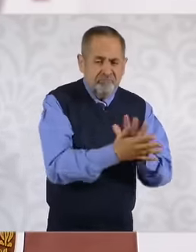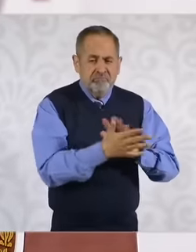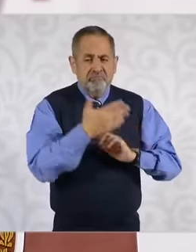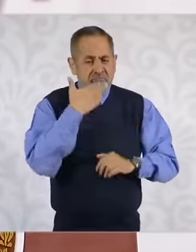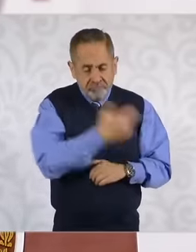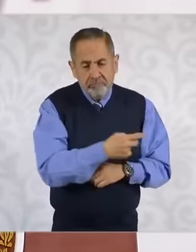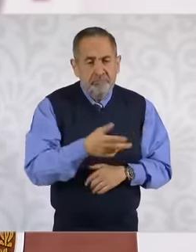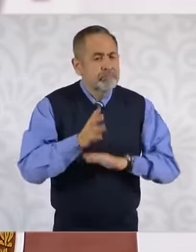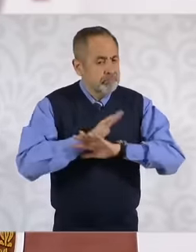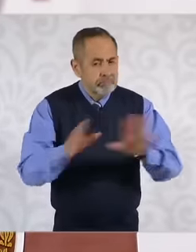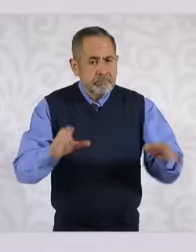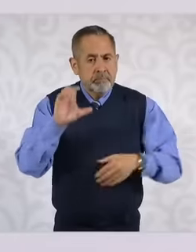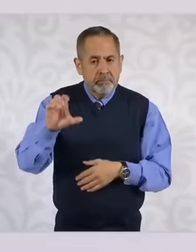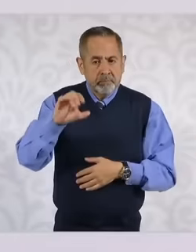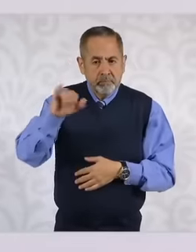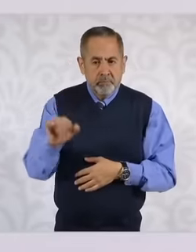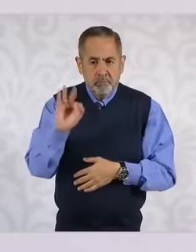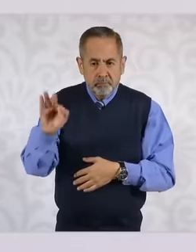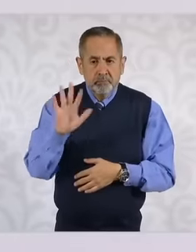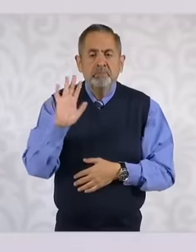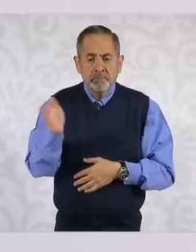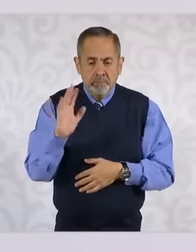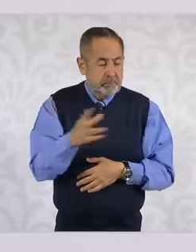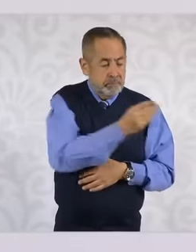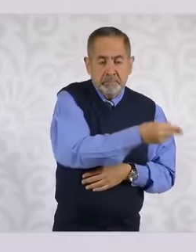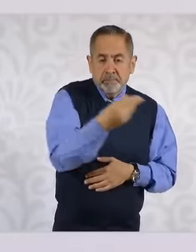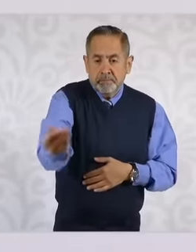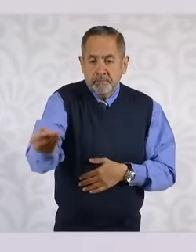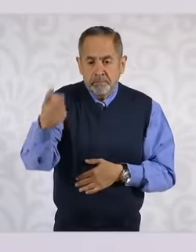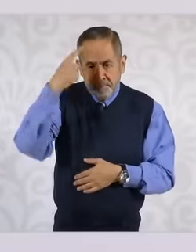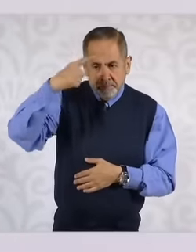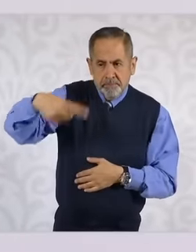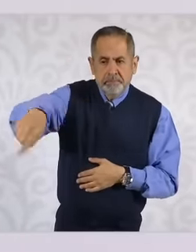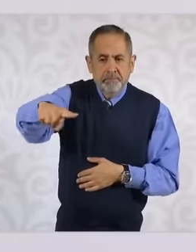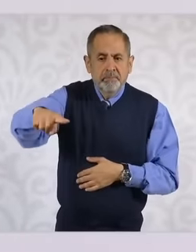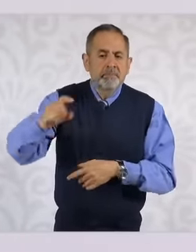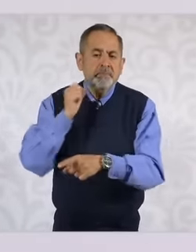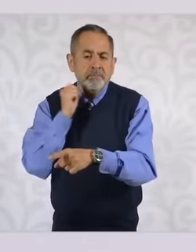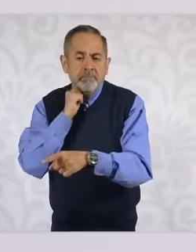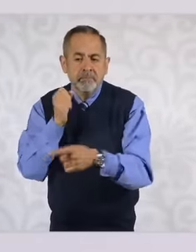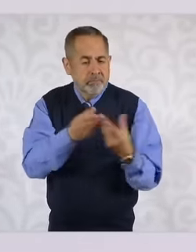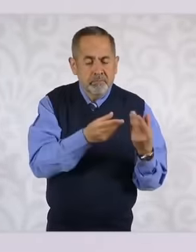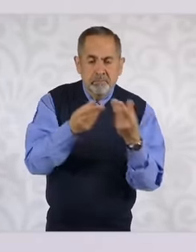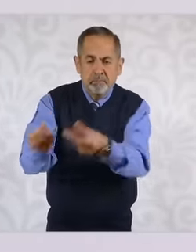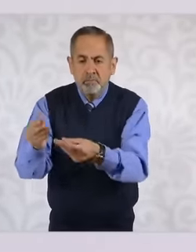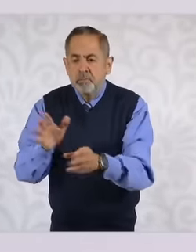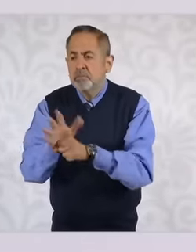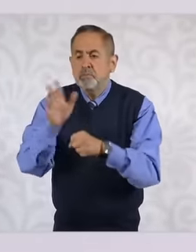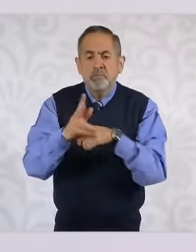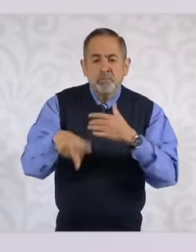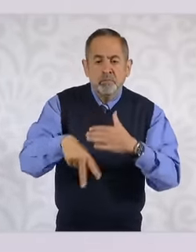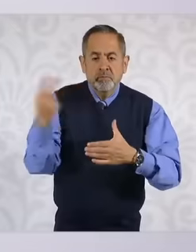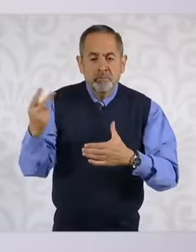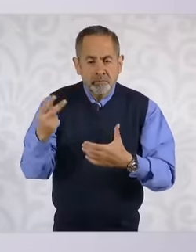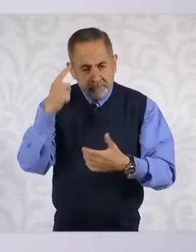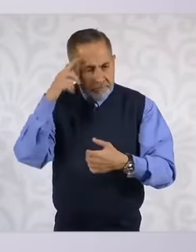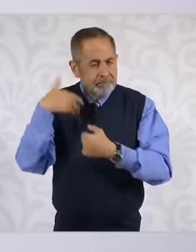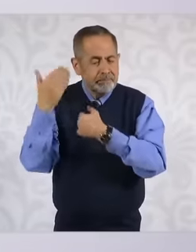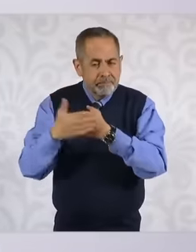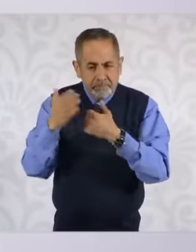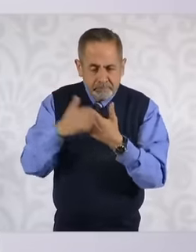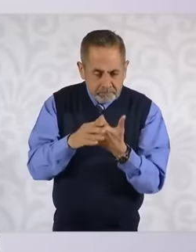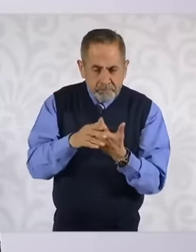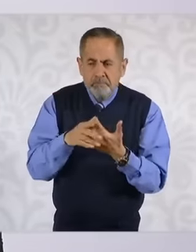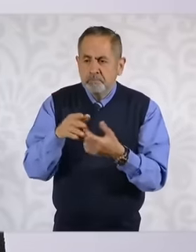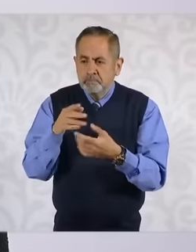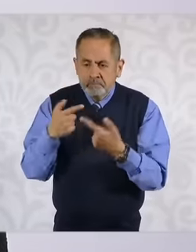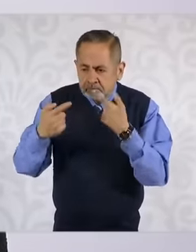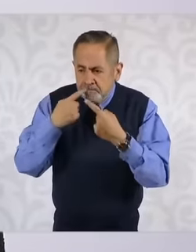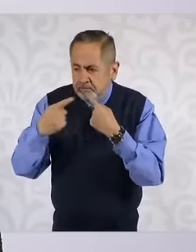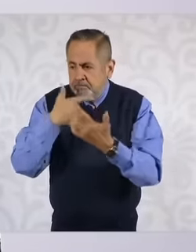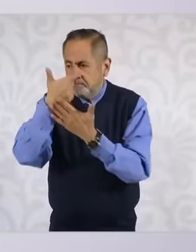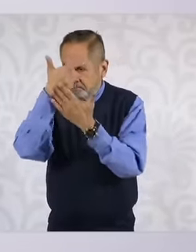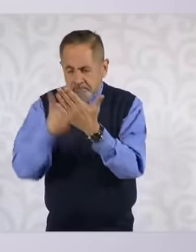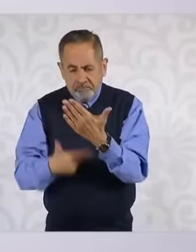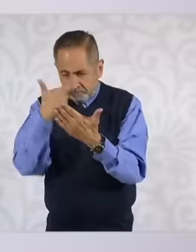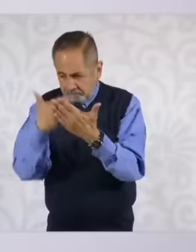judicial council delivered to the senate what are the vacancies so that it can be established which judges